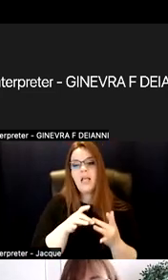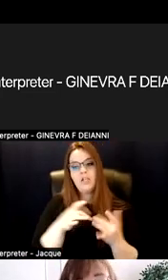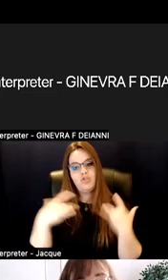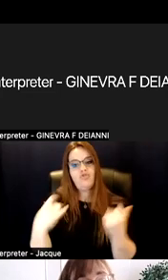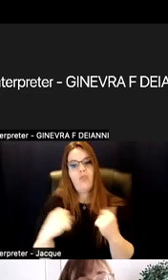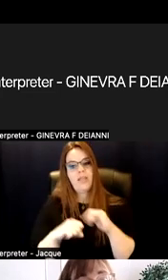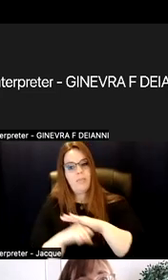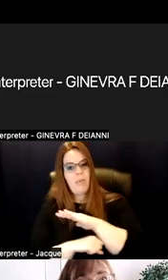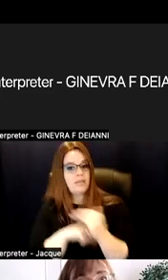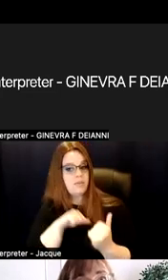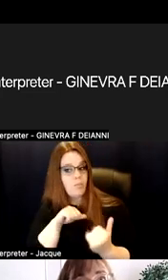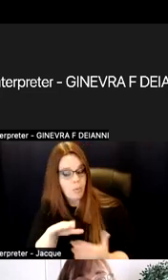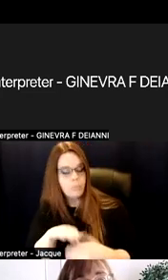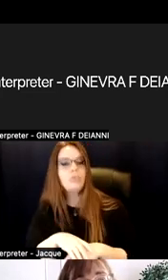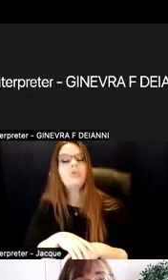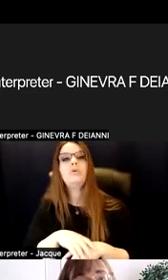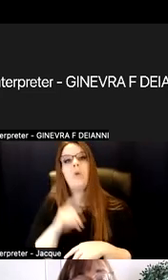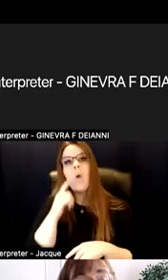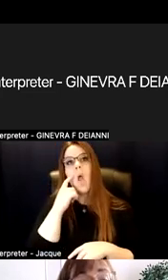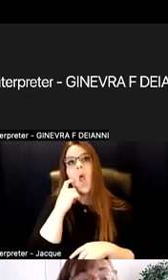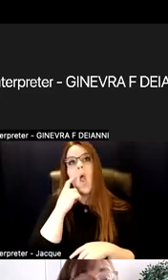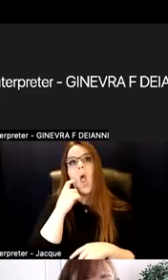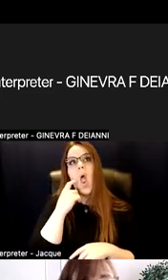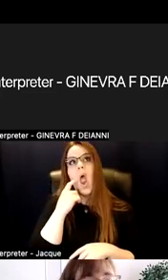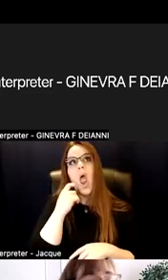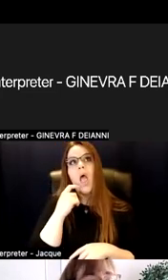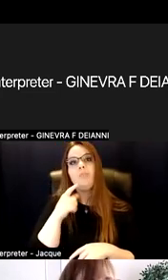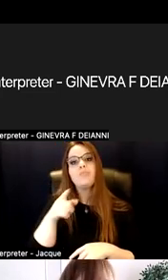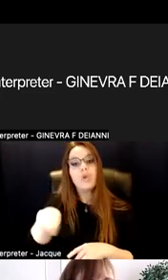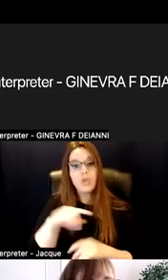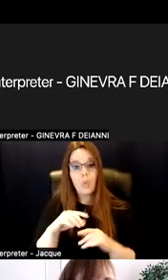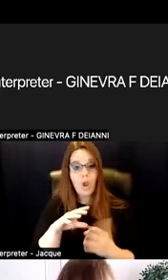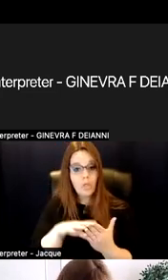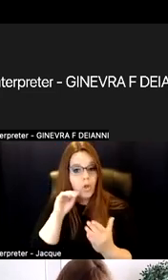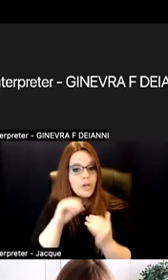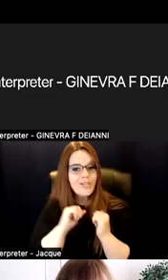You are learning together, you are teaching together